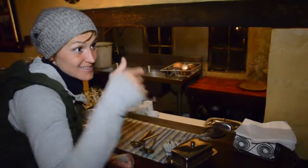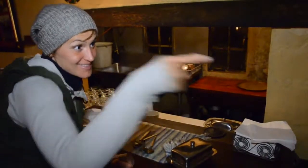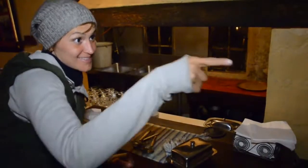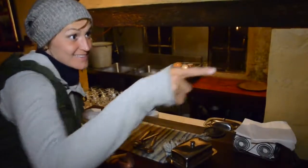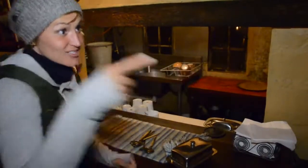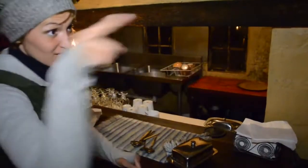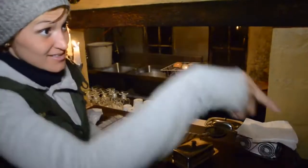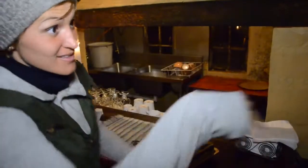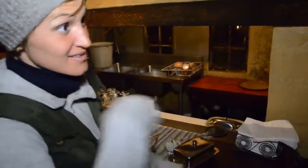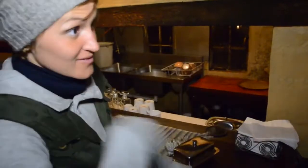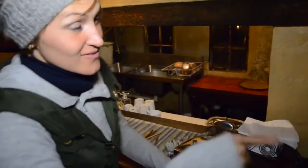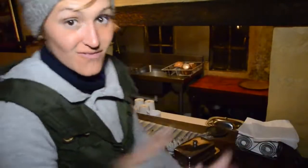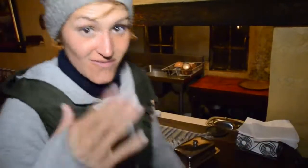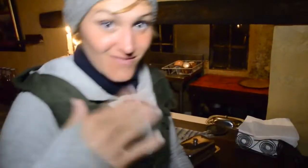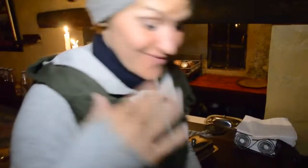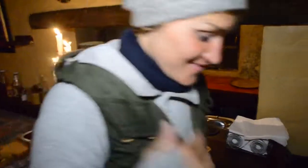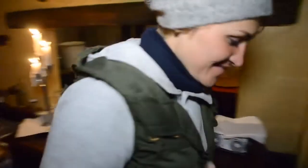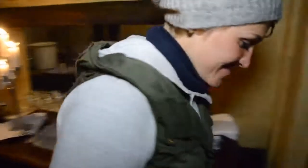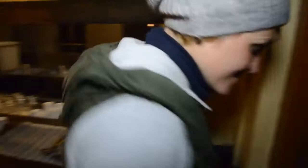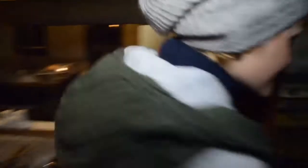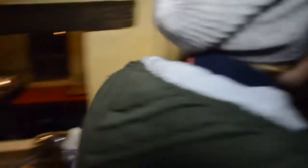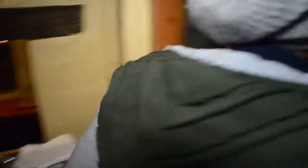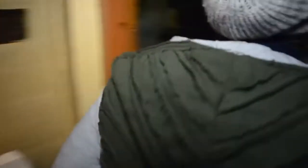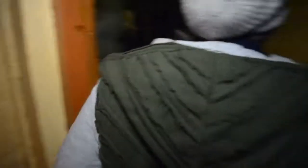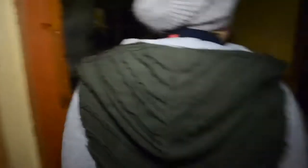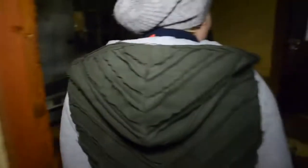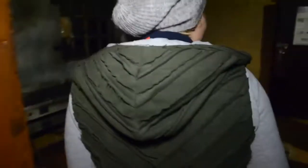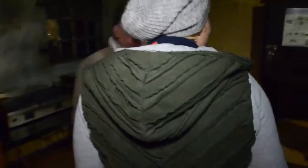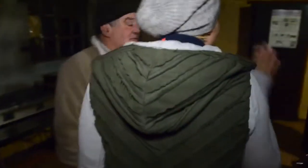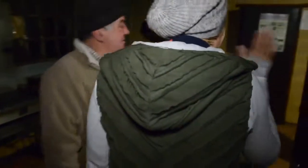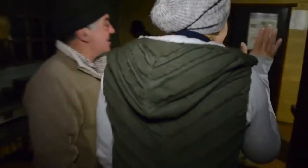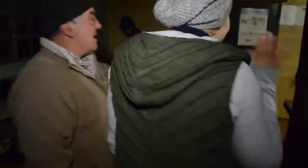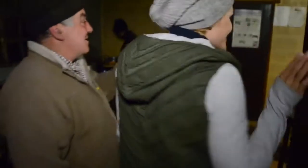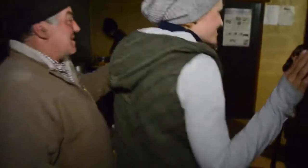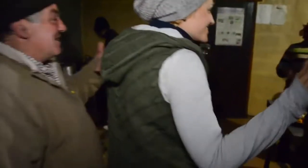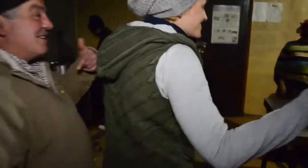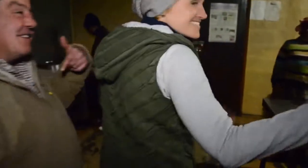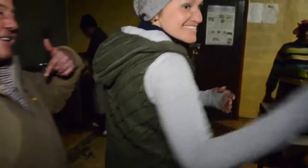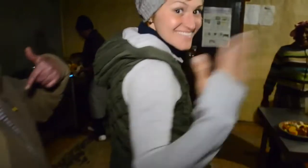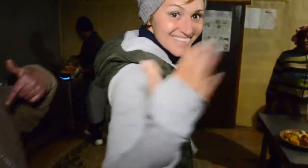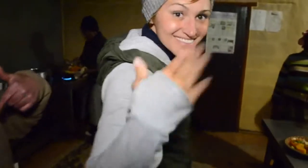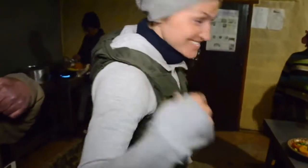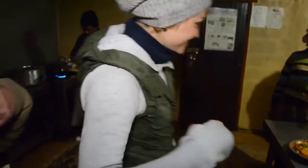Can we come and see it? Great. Let’s go in the kitchen now.